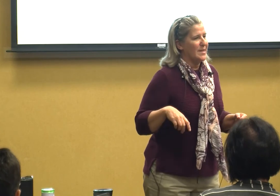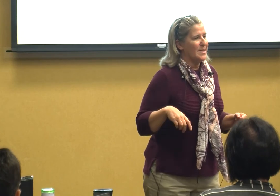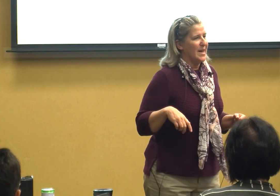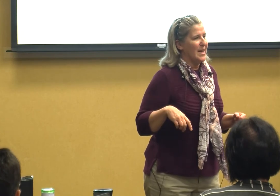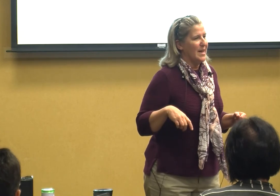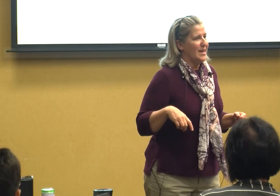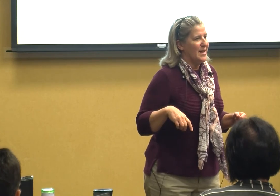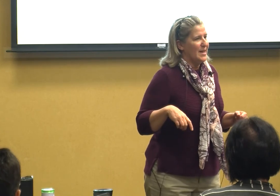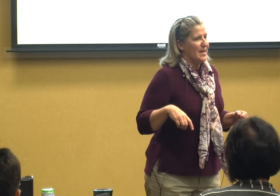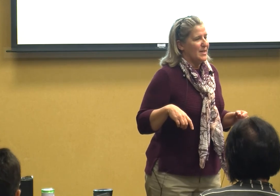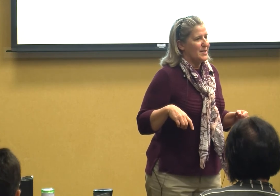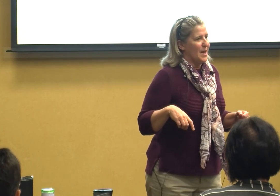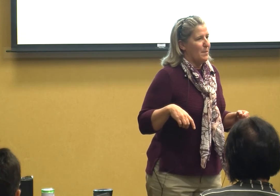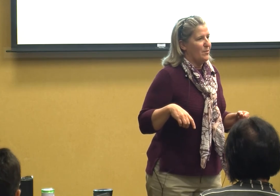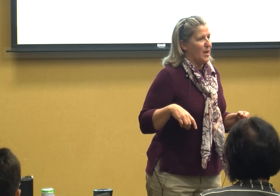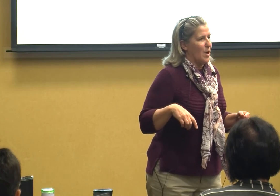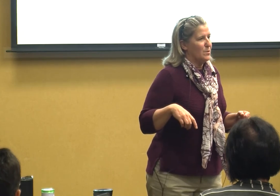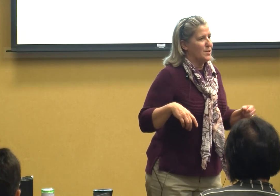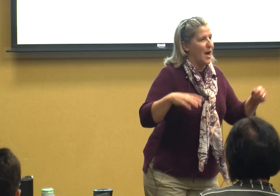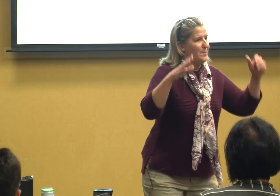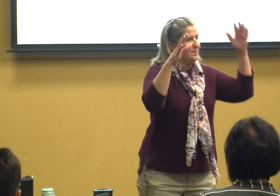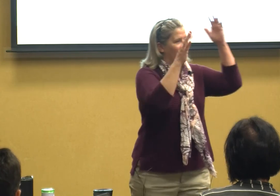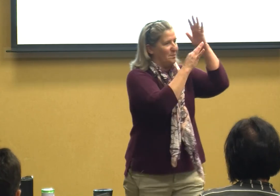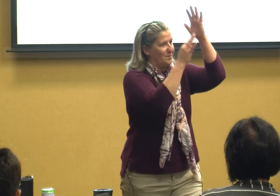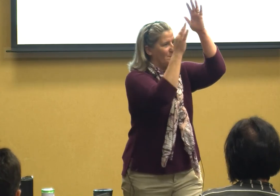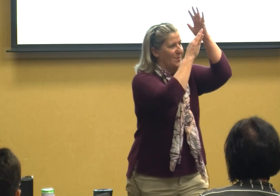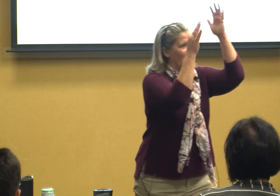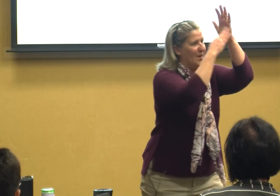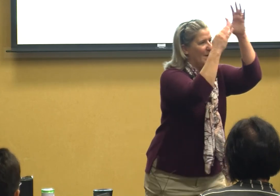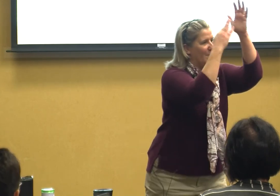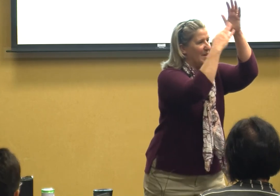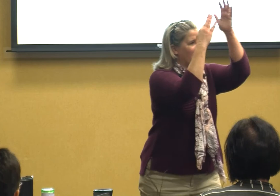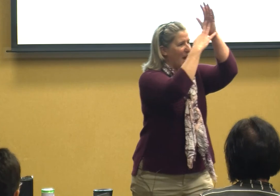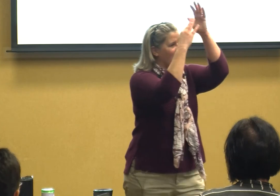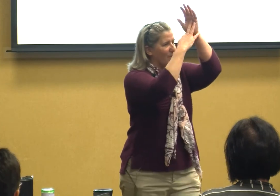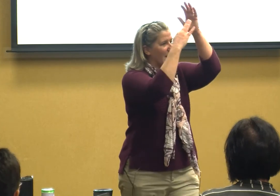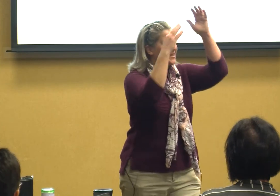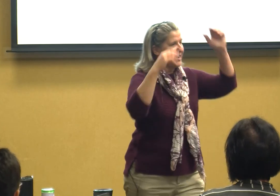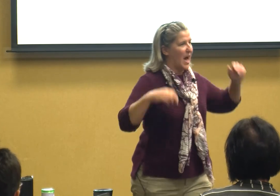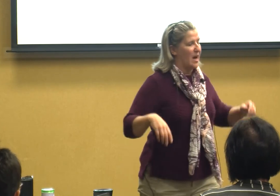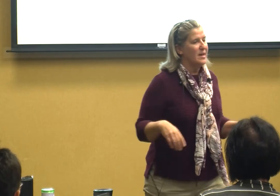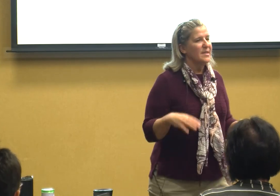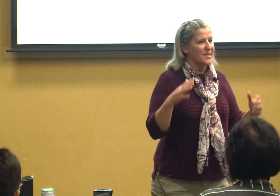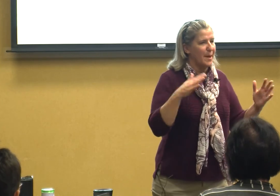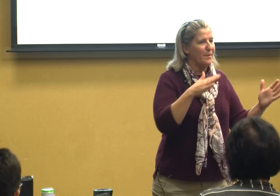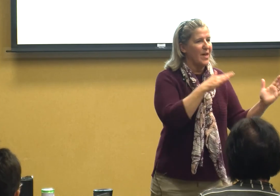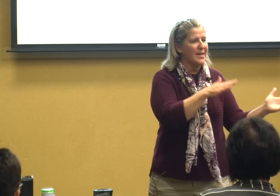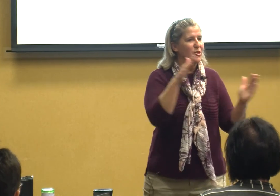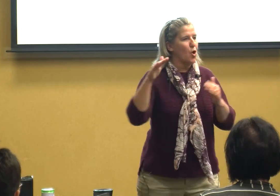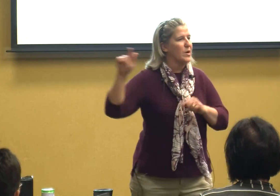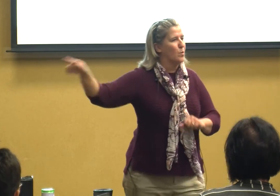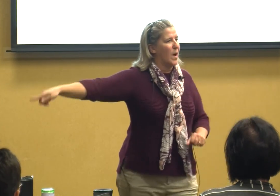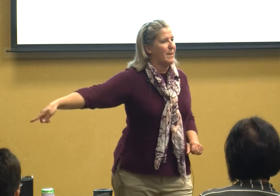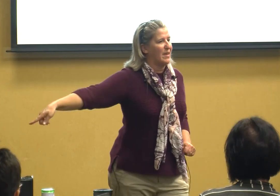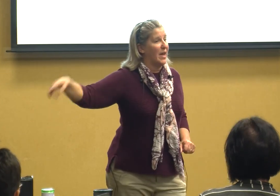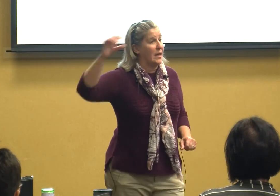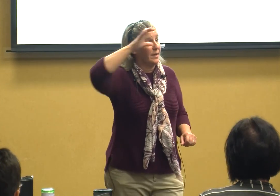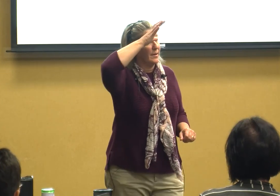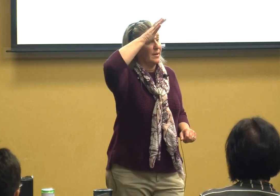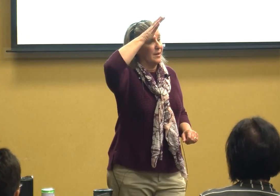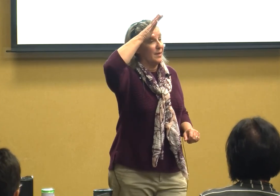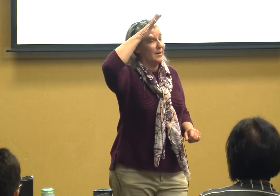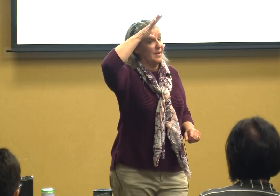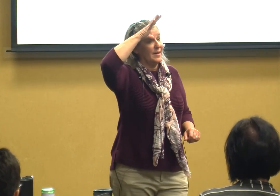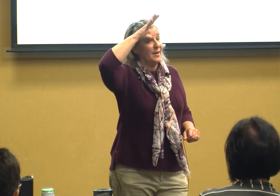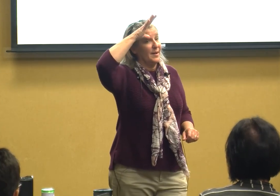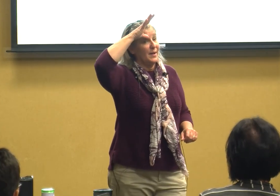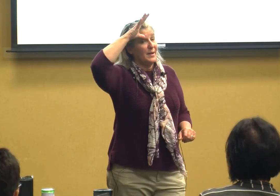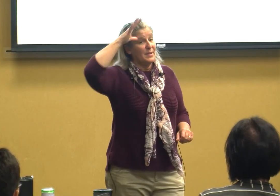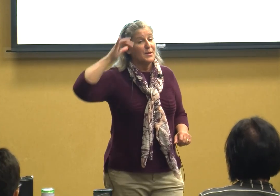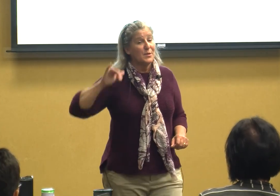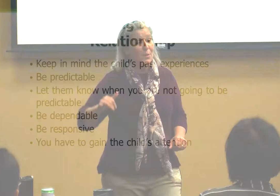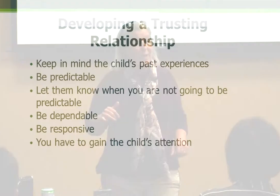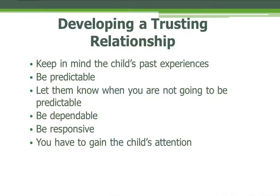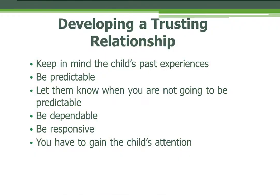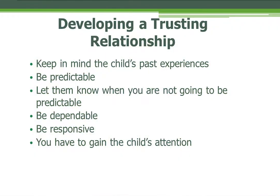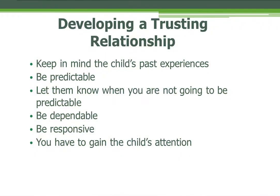see some of those these kind of things yeah some of that started way back then so keep that in mind